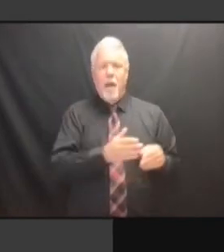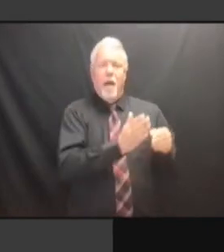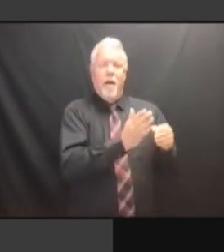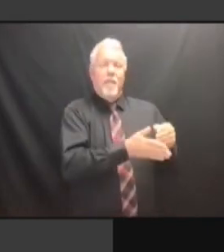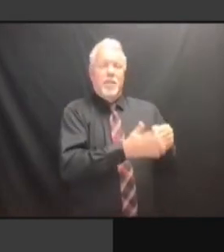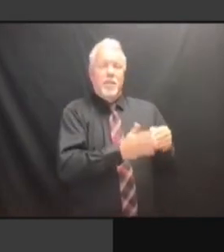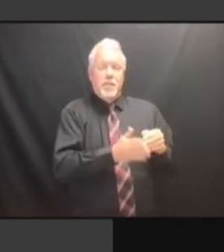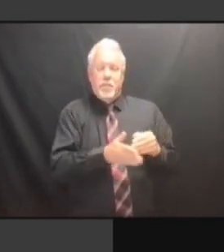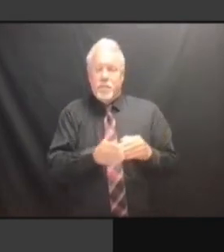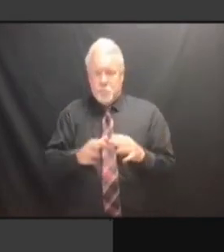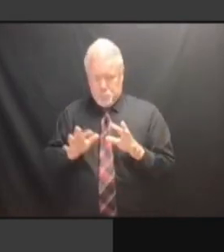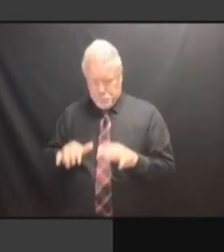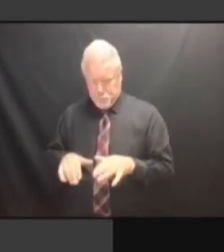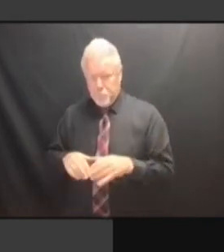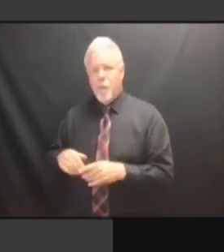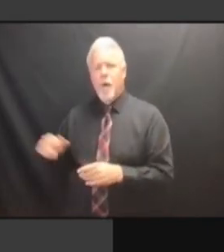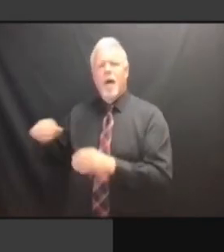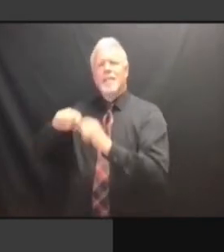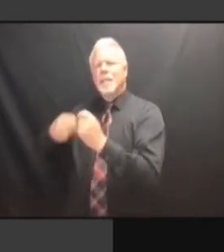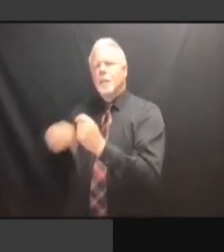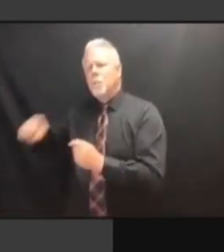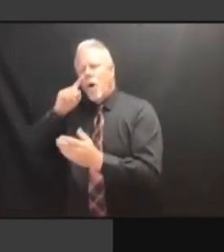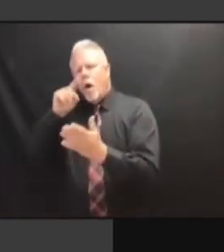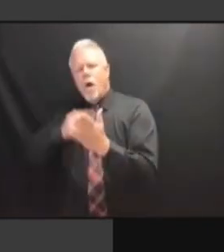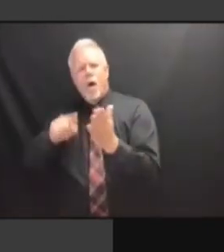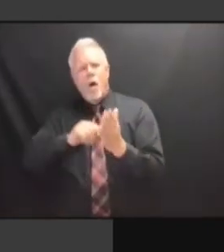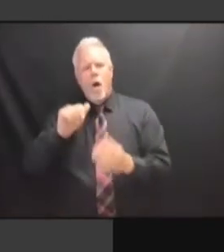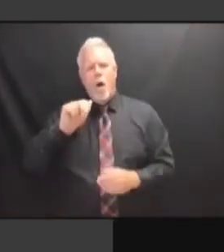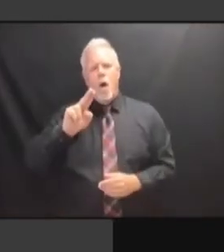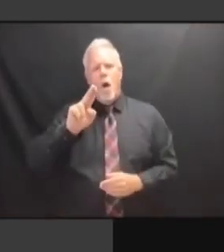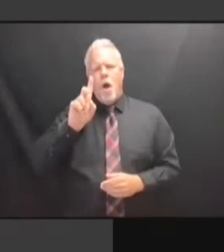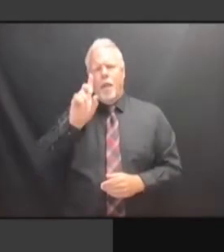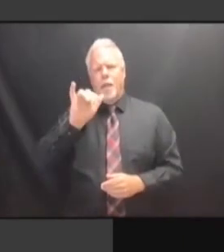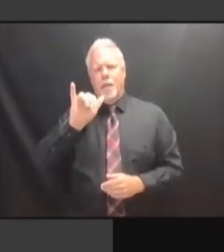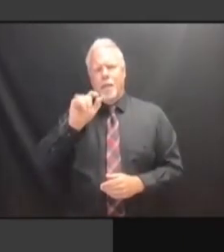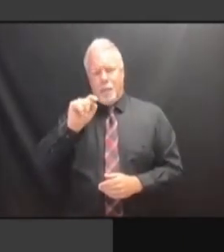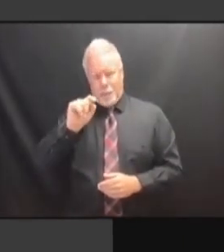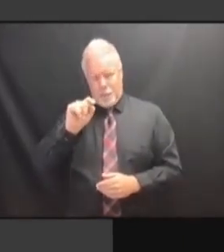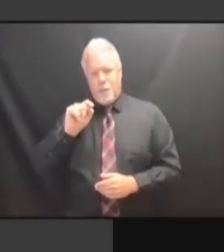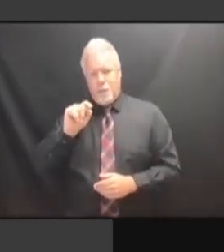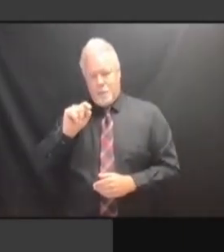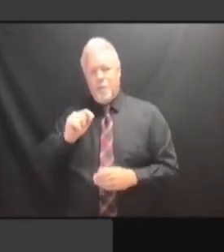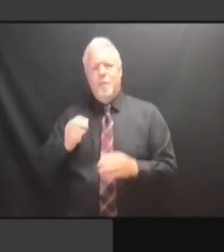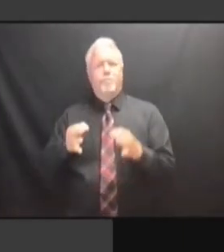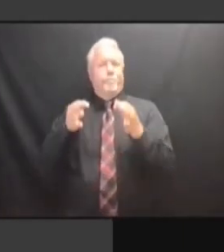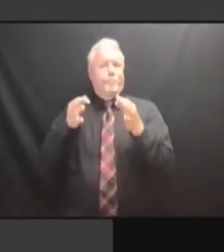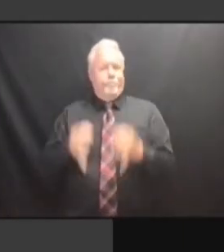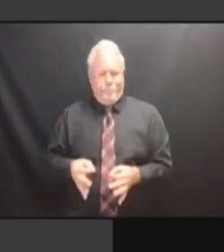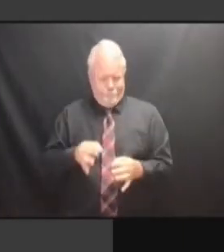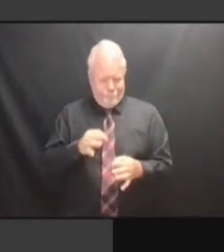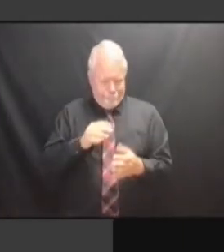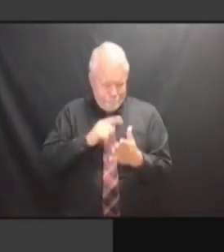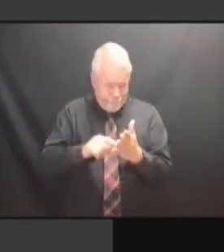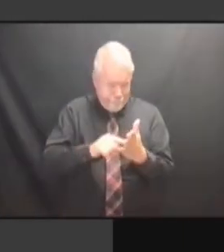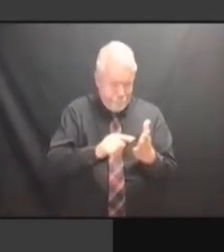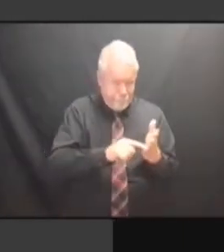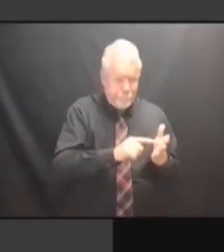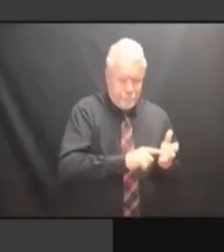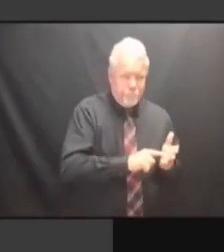INVESTIGATORS WHO DETERMINED INVESTIGATORS WHO DETERMINED THAT INVESTIGATORS WHO DETERMINED THAT THE INVESTIGATORS WHO DETERMINED THAT THE SCANNERS INVESTIGATORS WHO DETERMINED THAT THE SCANNERS WERE INVESTIGATORS WHO DETERMINED THAT THE SCANNERS WERE COUNTING THAT THE SCANNERS WERE COUNTING THAT THE SCANNERS WERE COUNTING THE THAT THE SCANNERS WERE COUNTING THE FOLDS THAT THE SCANNERS WERE COUNTING THE FOLDS ON THAT THE SCANNERS WERE COUNTING THE FOLDS ON THE THAT THE SCANNERS WERE COUNTING THE FOLDS ON THE BALLOTS, THAT THE SCANNERS WERE COUNTING THE FOLDS ON THE BALLOTS, AND THE FOLDS ON THE BALLOTS, AND THE FOLDS ON THE BALLOTS, AND THAT